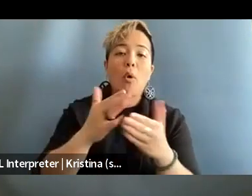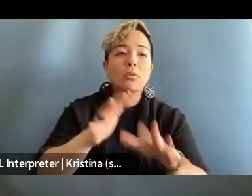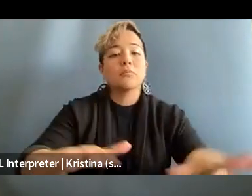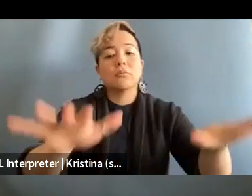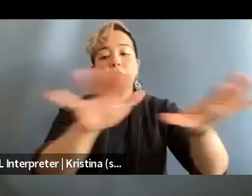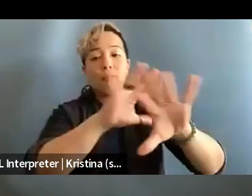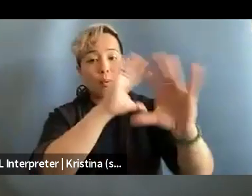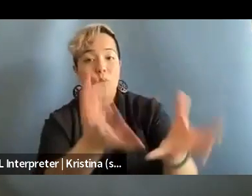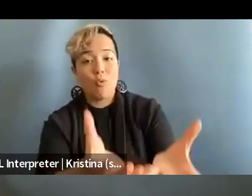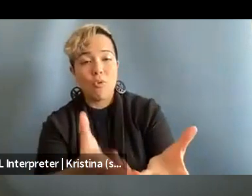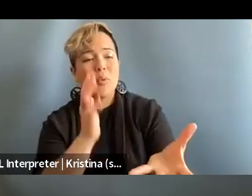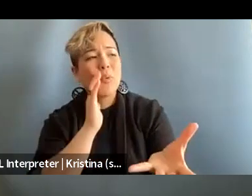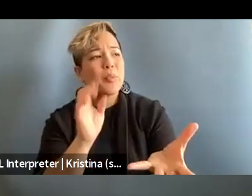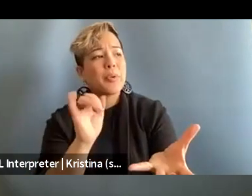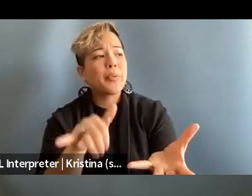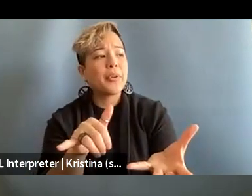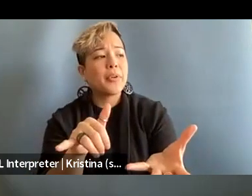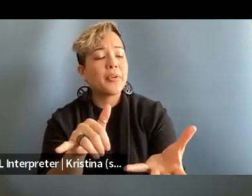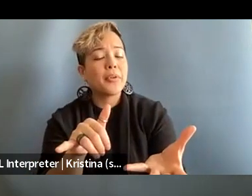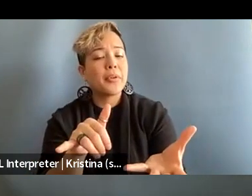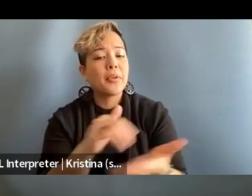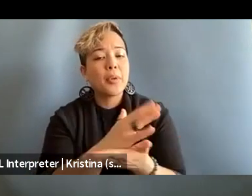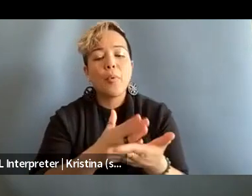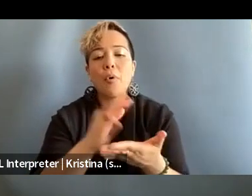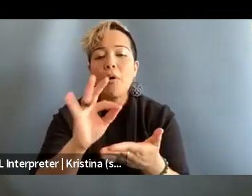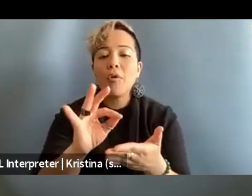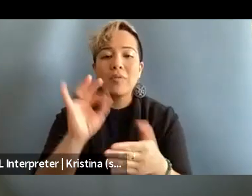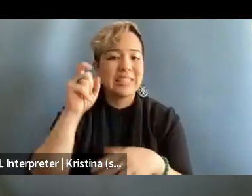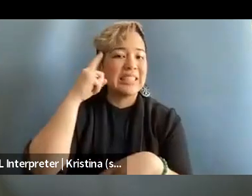would be the element of state sponsored attacks.